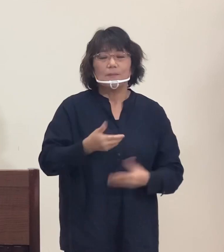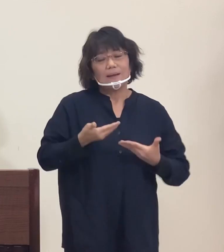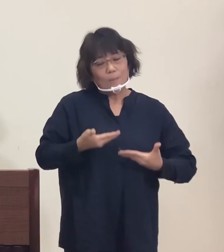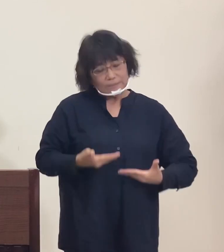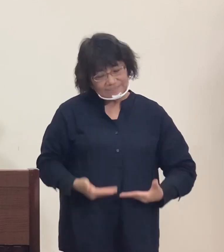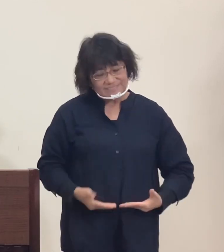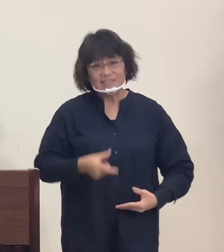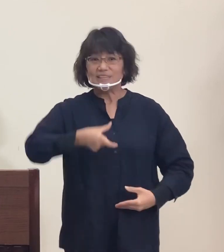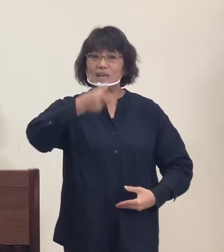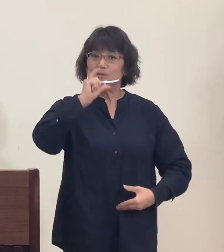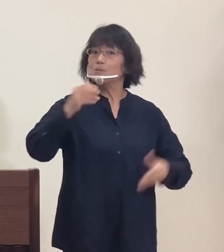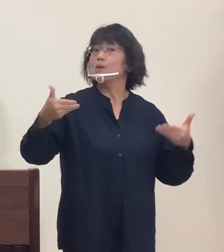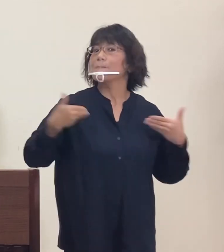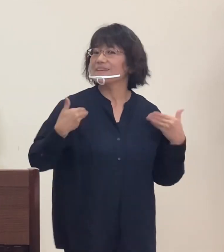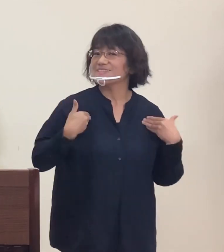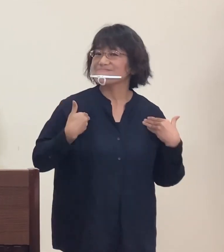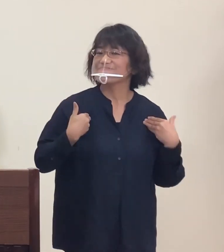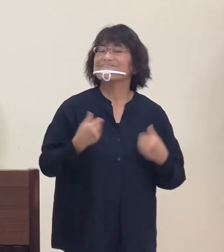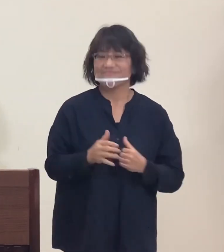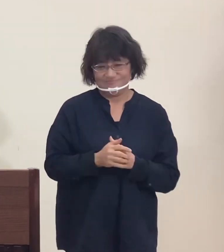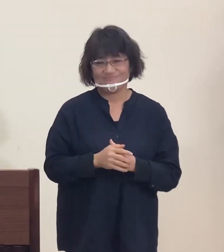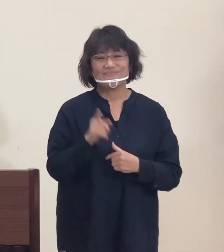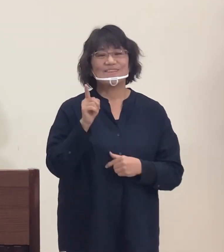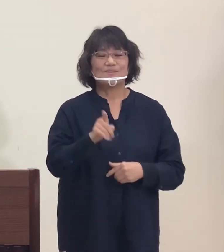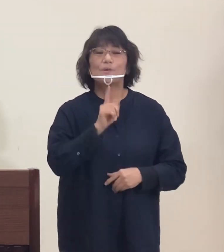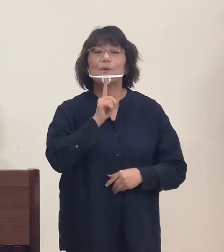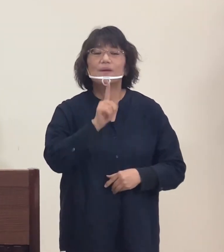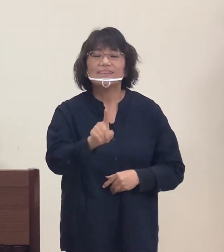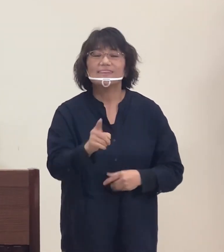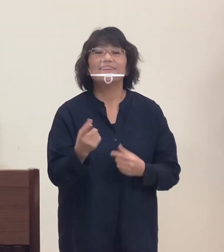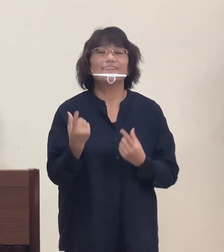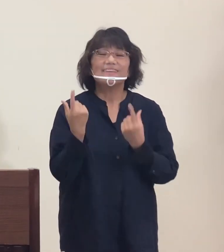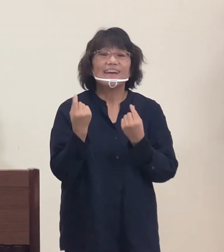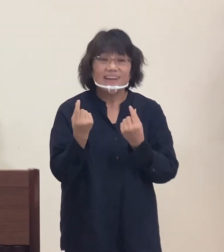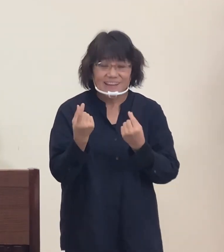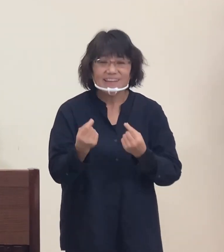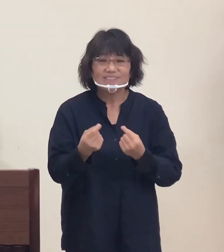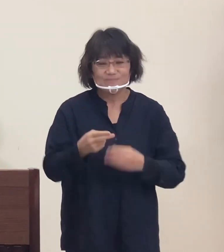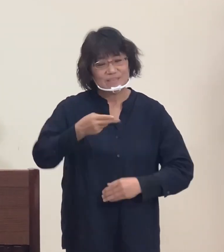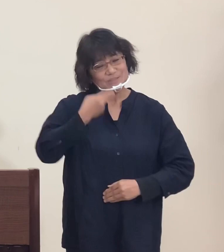Please have your meal while enjoying a poem or song,